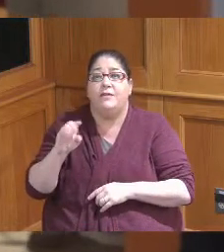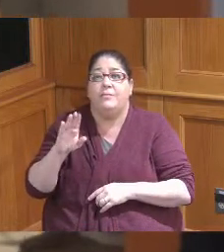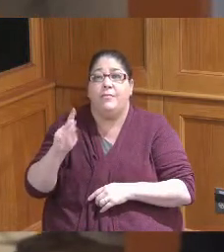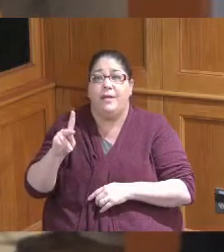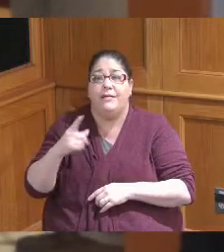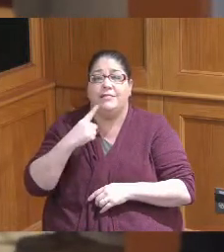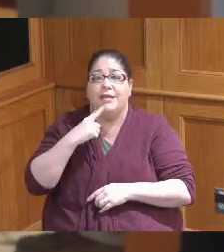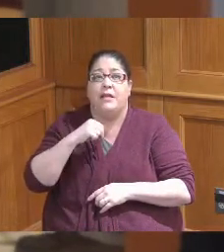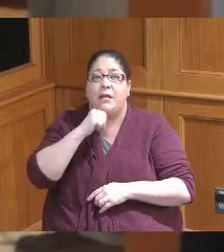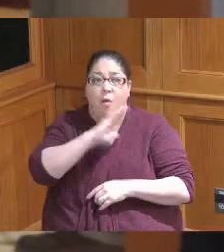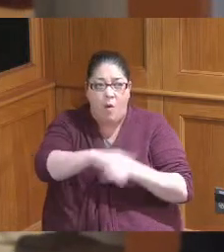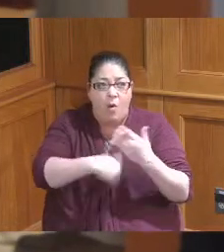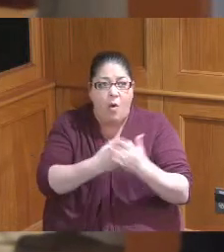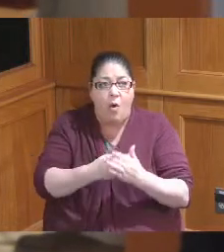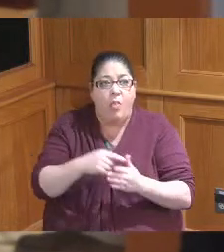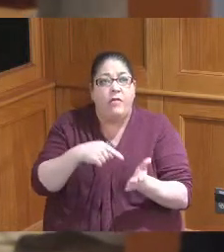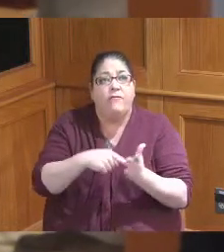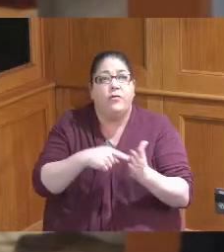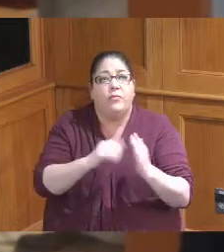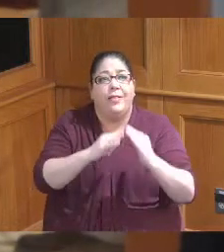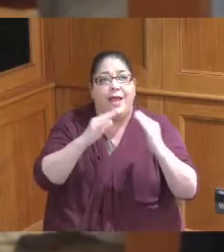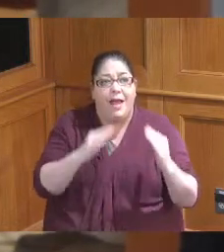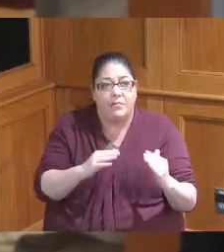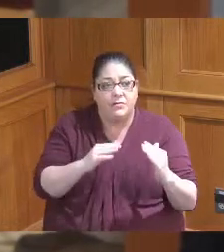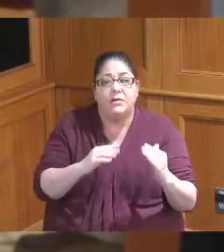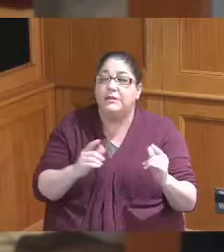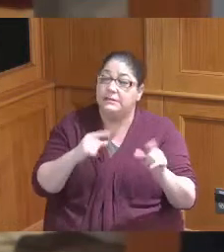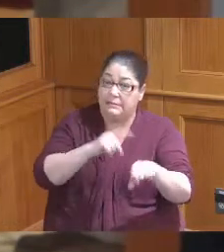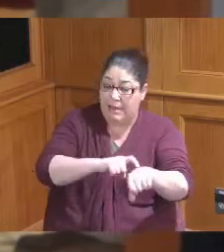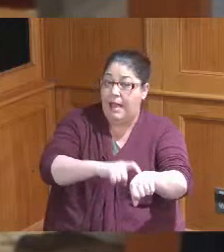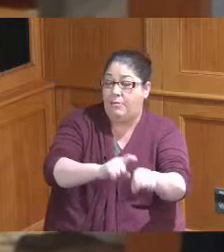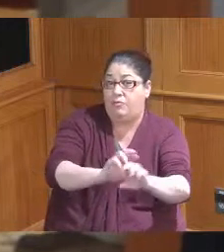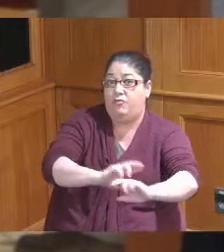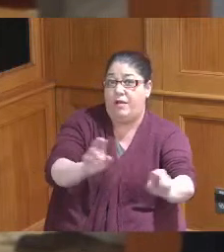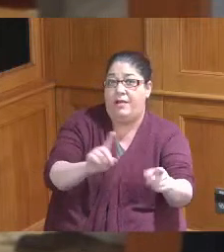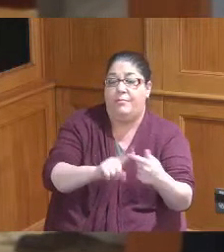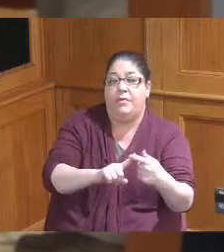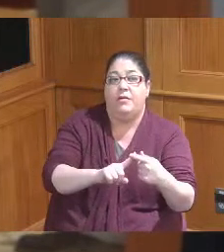affordable housing with this money even though it was tempting to do it with all the words that have